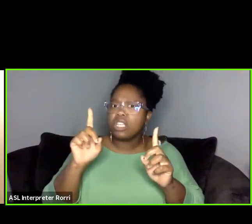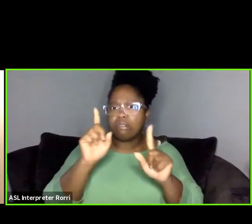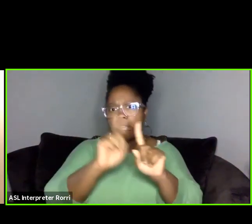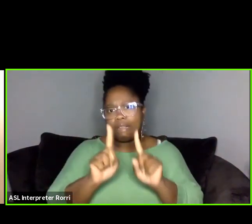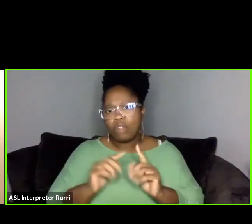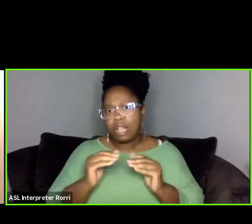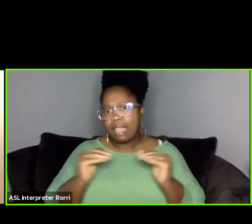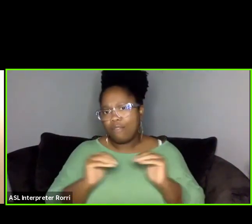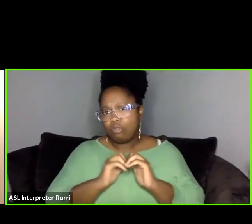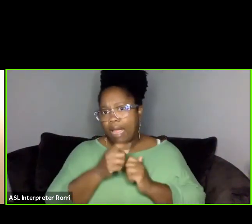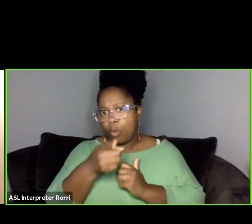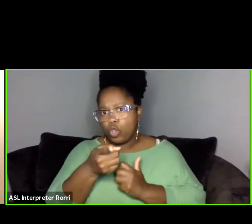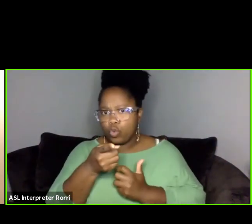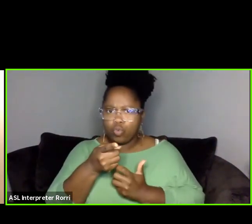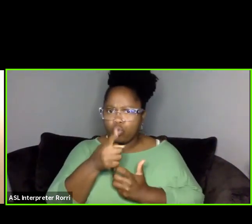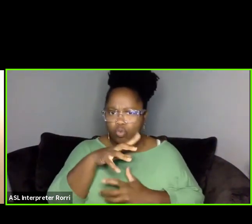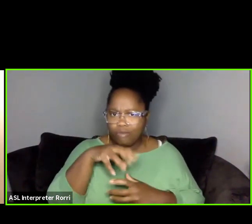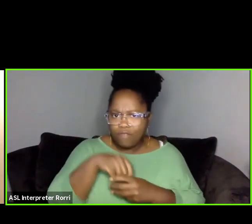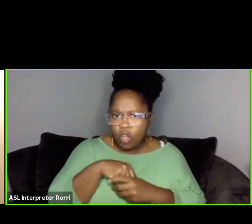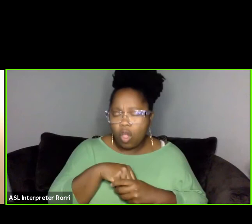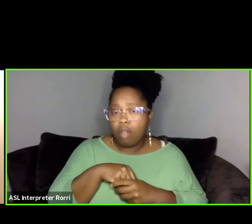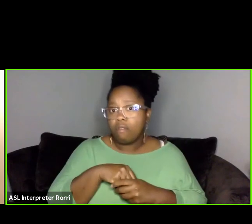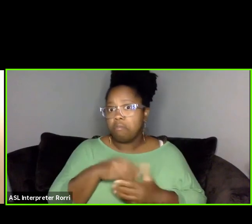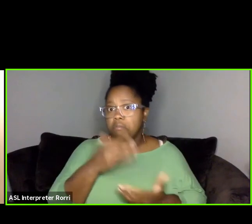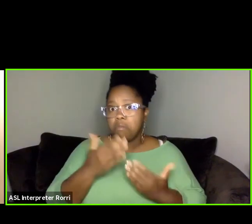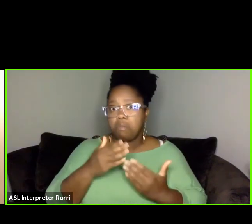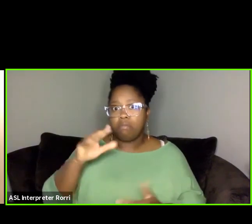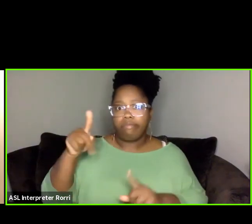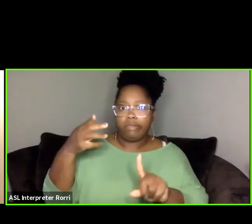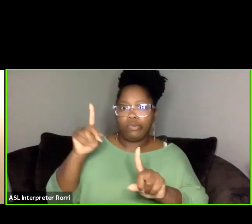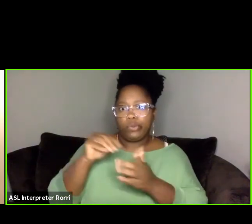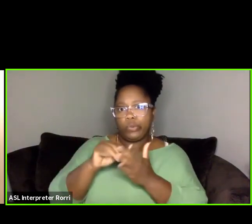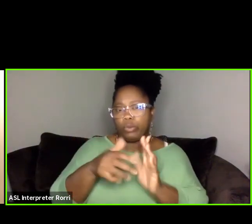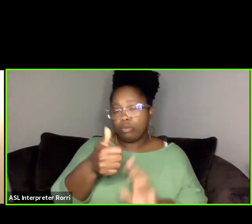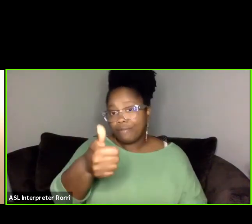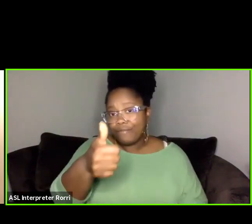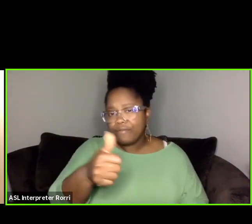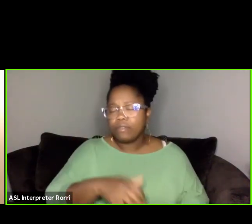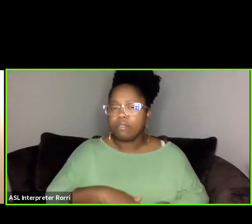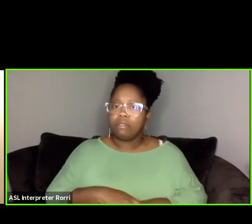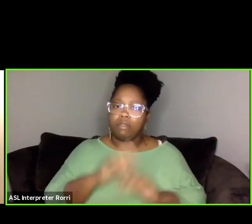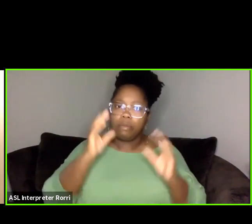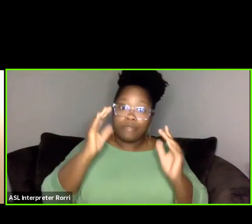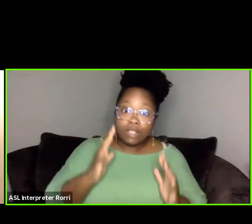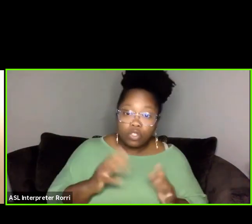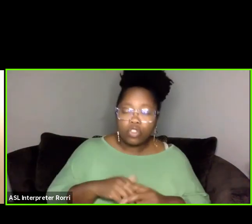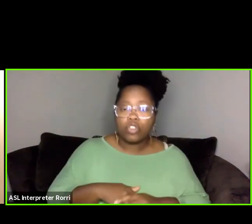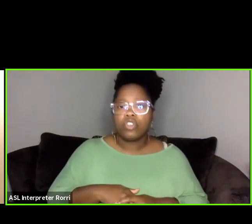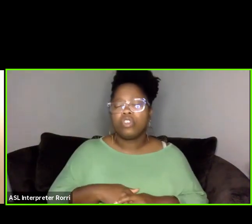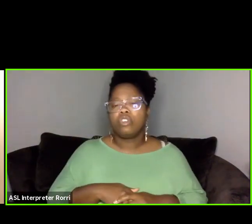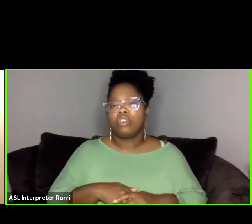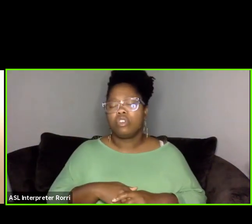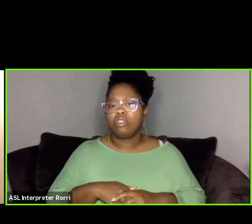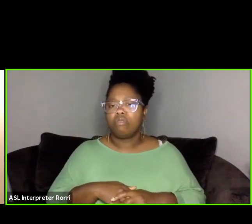You know, whether it's as a PhD student yourself, a professor, and a mentor to young people